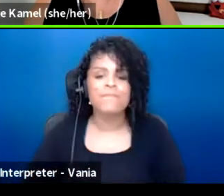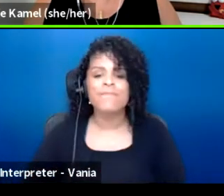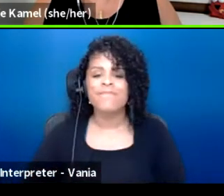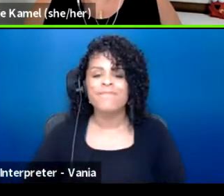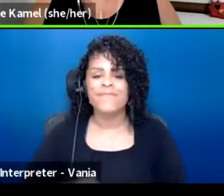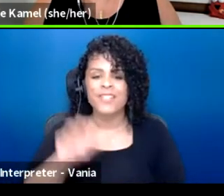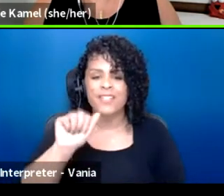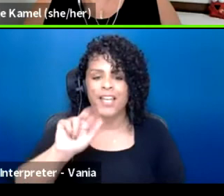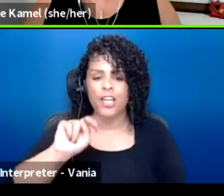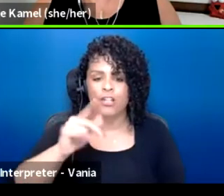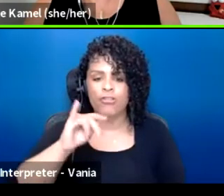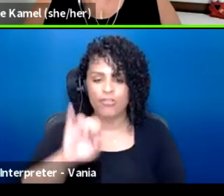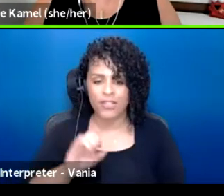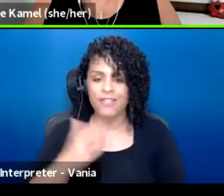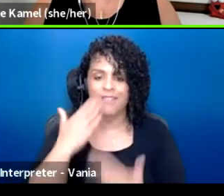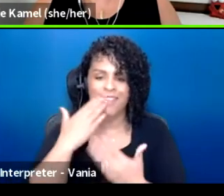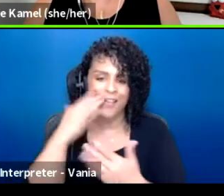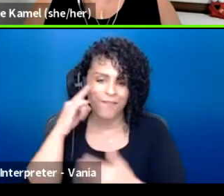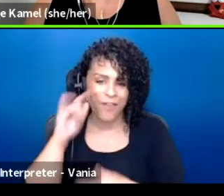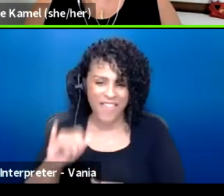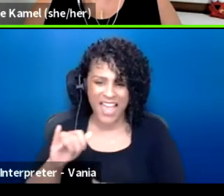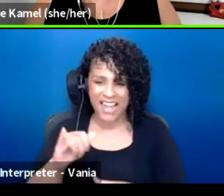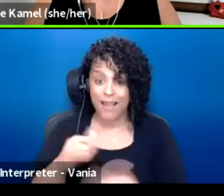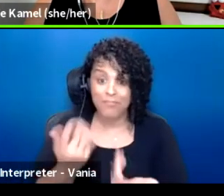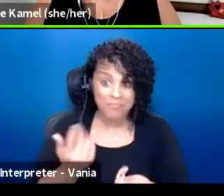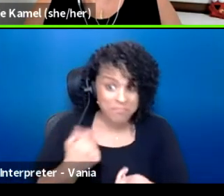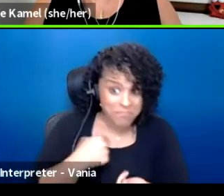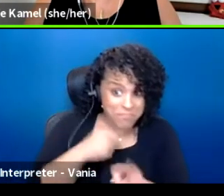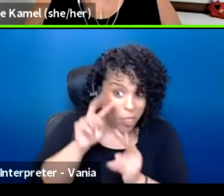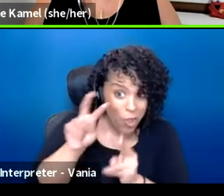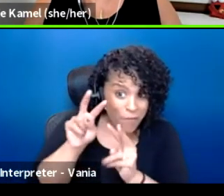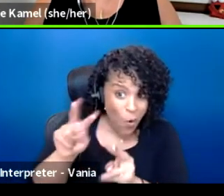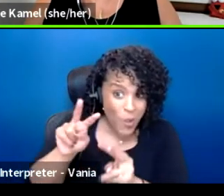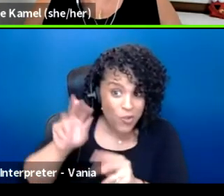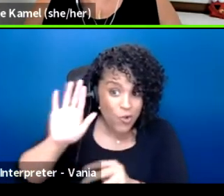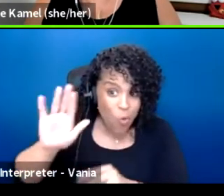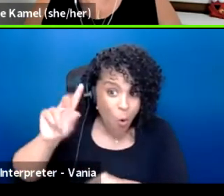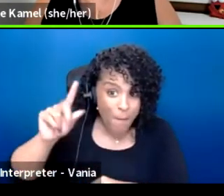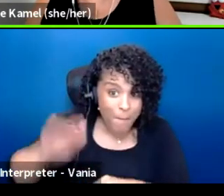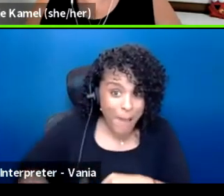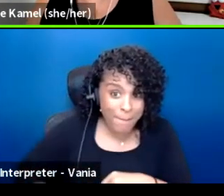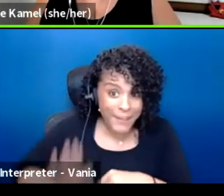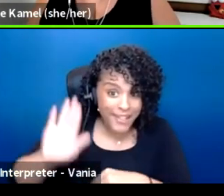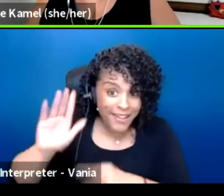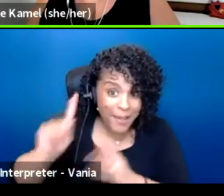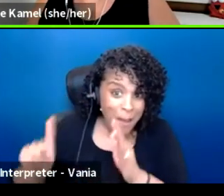Thank you for that. I look forward to the puppy appearance at some point in our conversation.